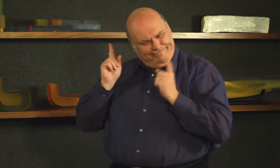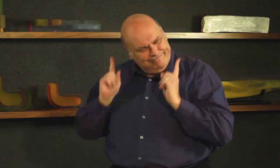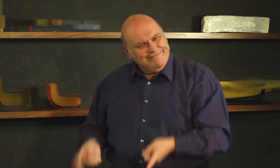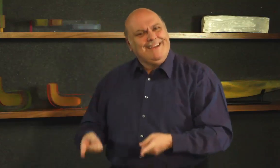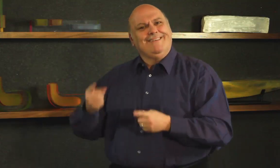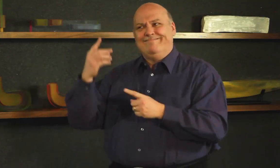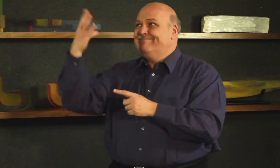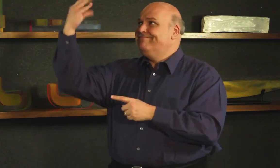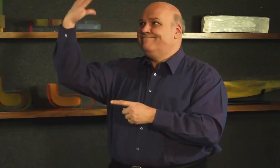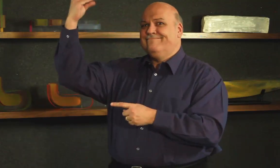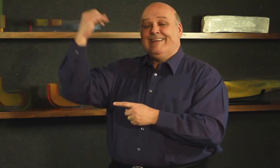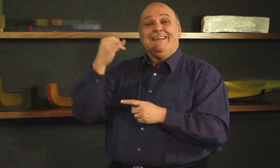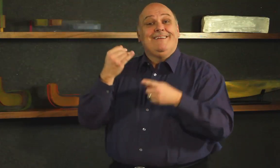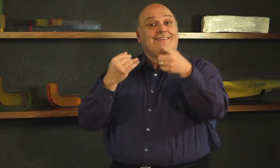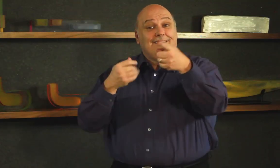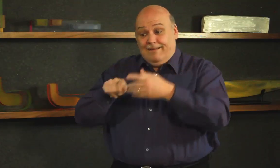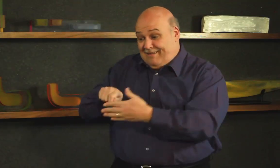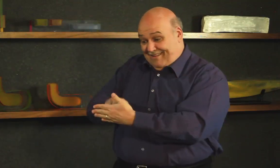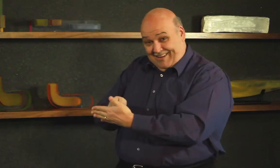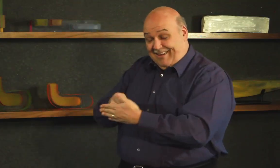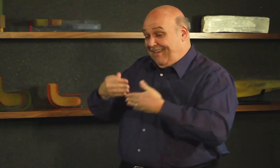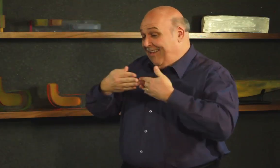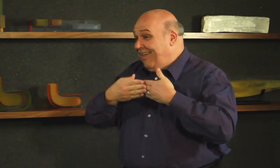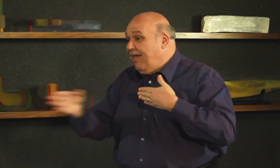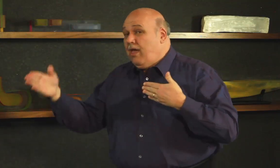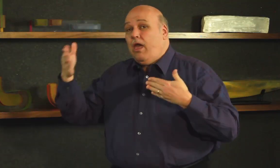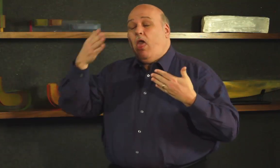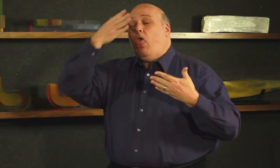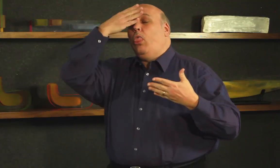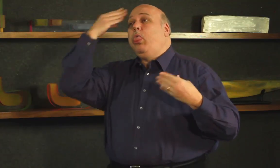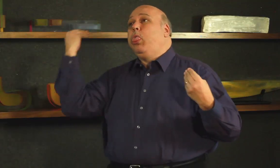yet people don’t always think of it. By